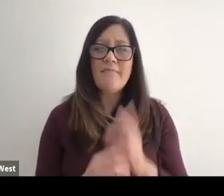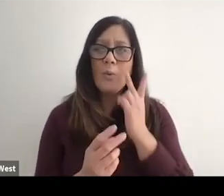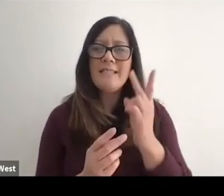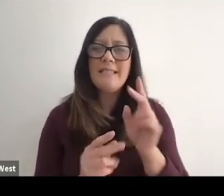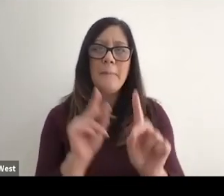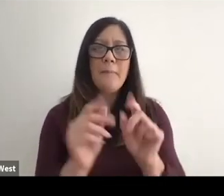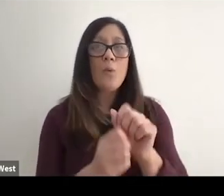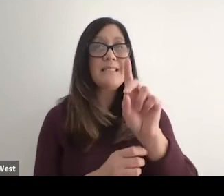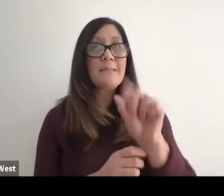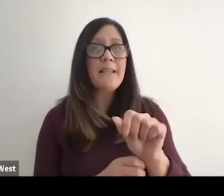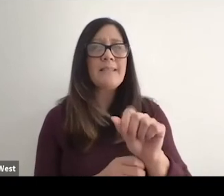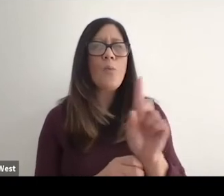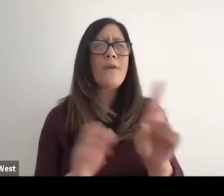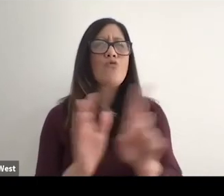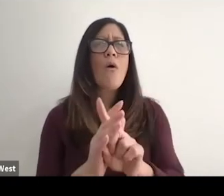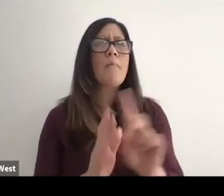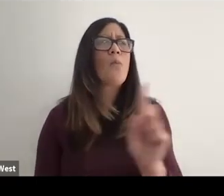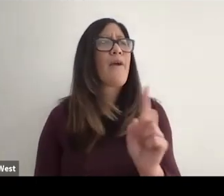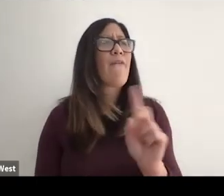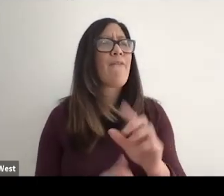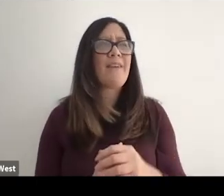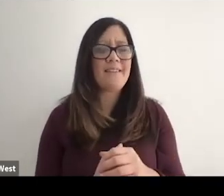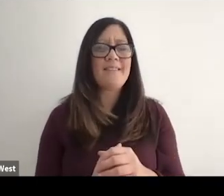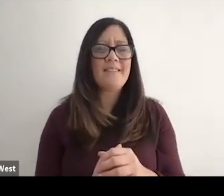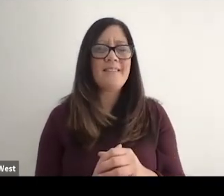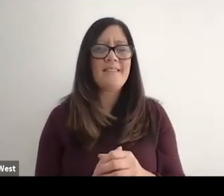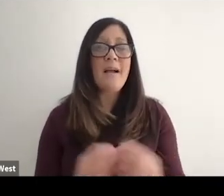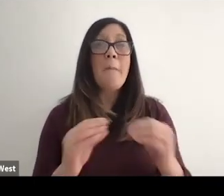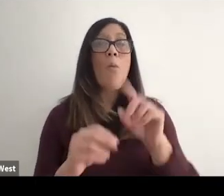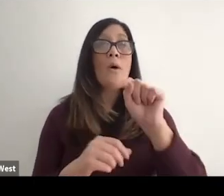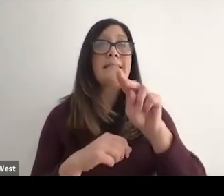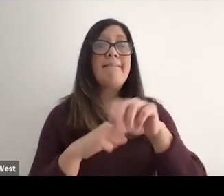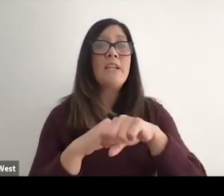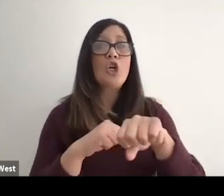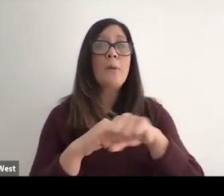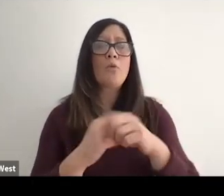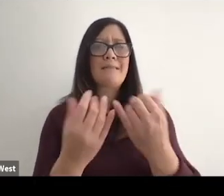individuals with disabilities. Where are they showing up? More commercials now than 10 years ago